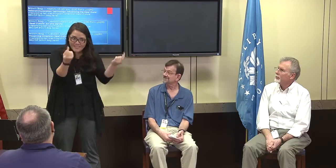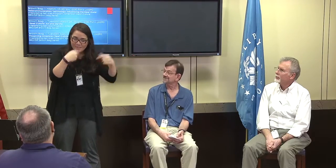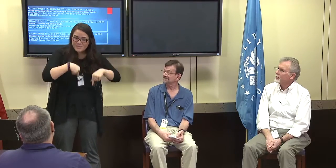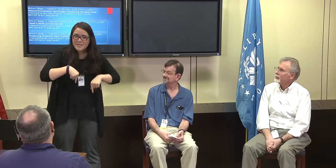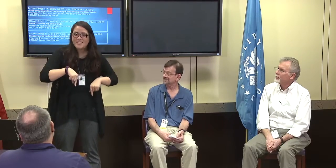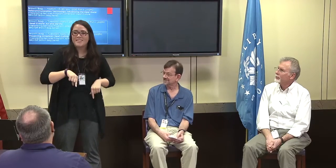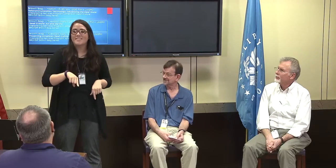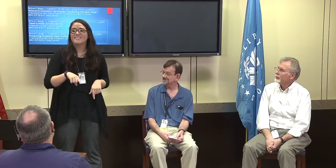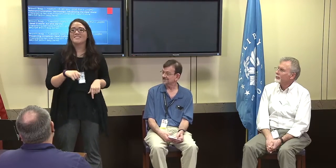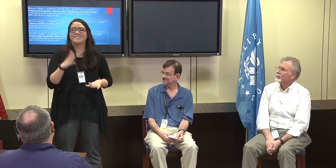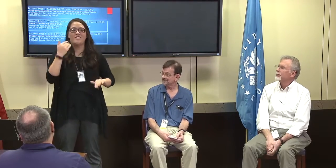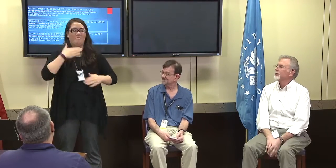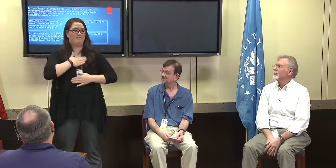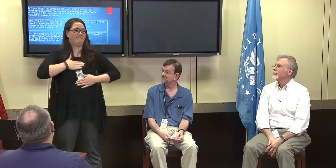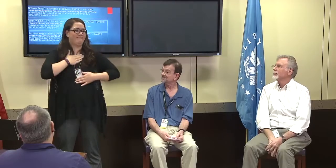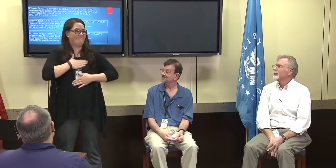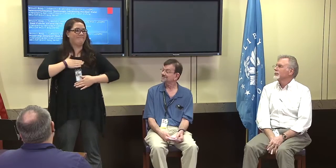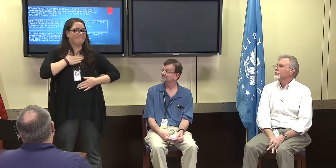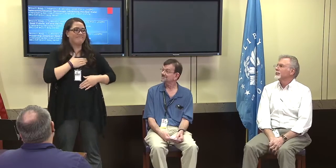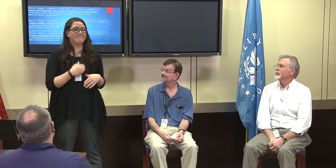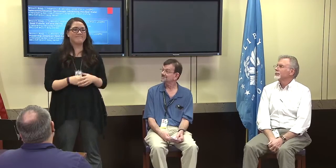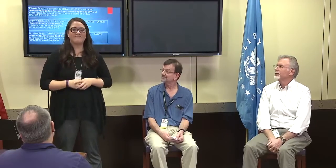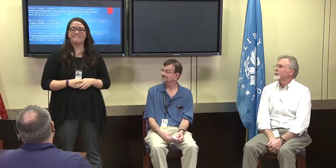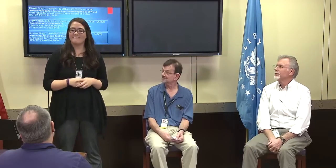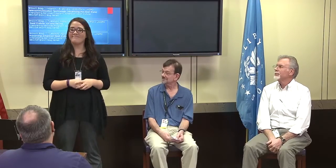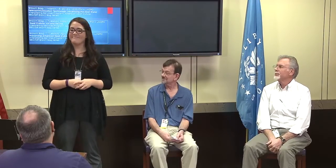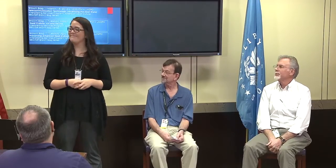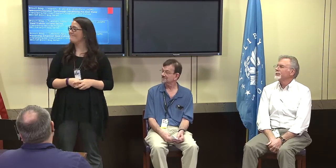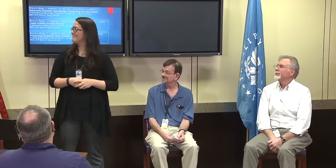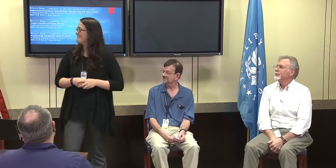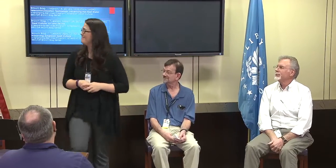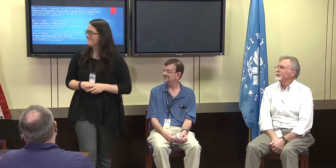So again thank you for coming and hope you enjoy the presentation.